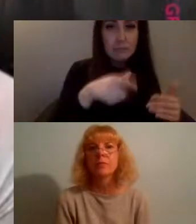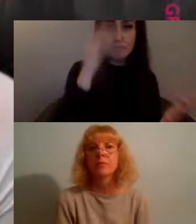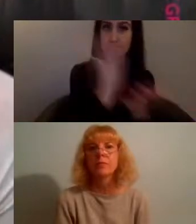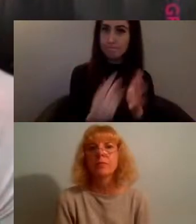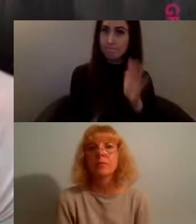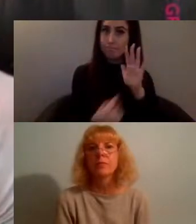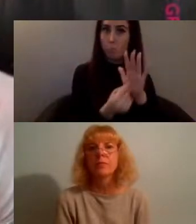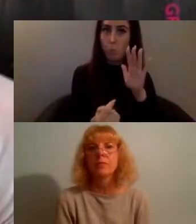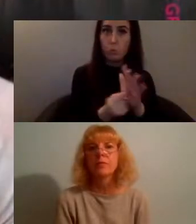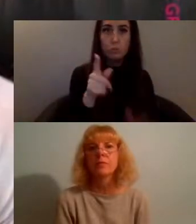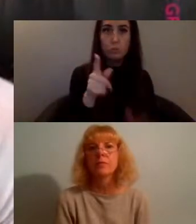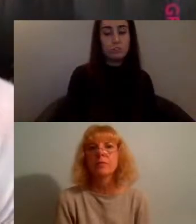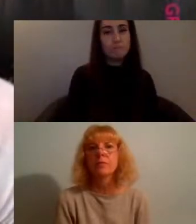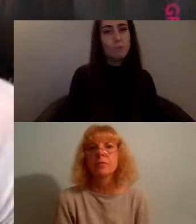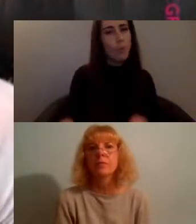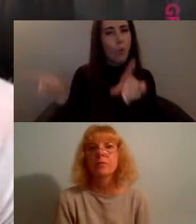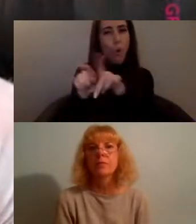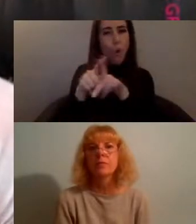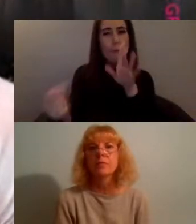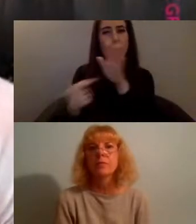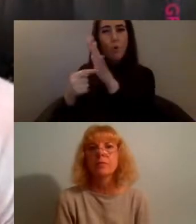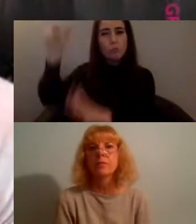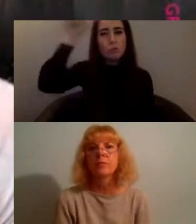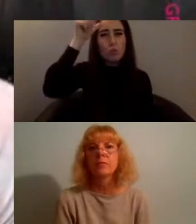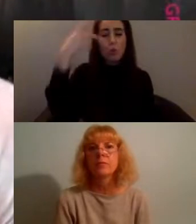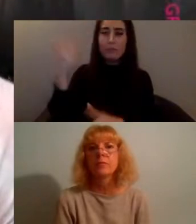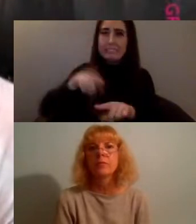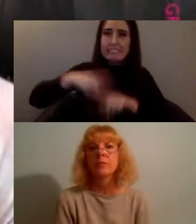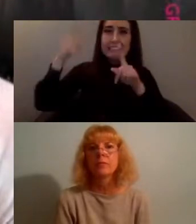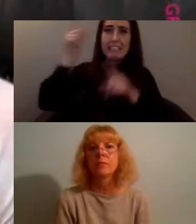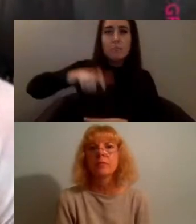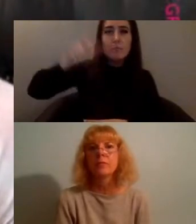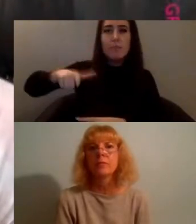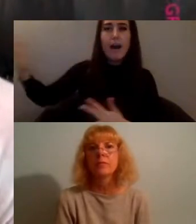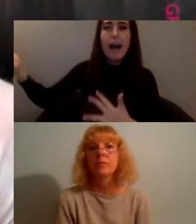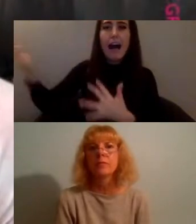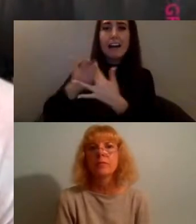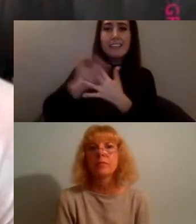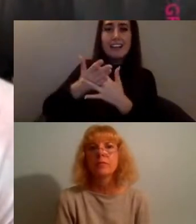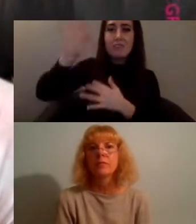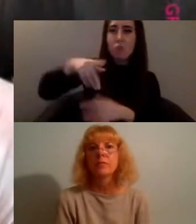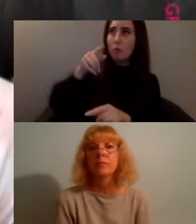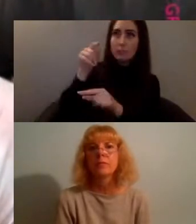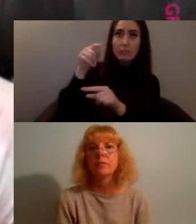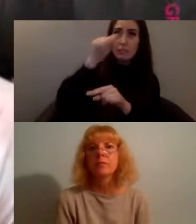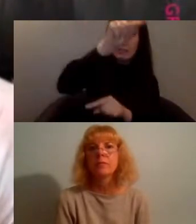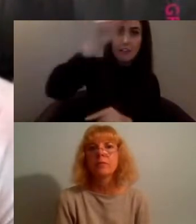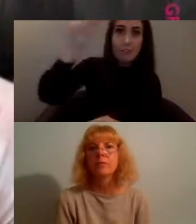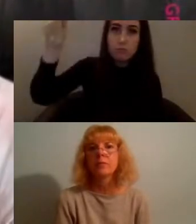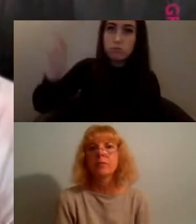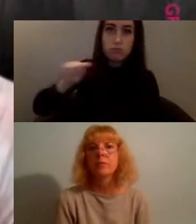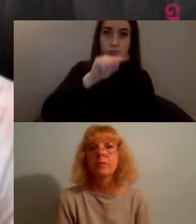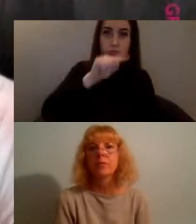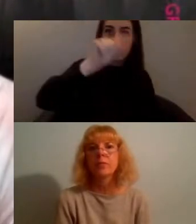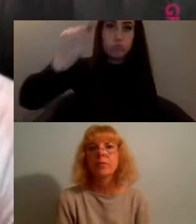to know that different people are accessing it from a different place and to know that you don't